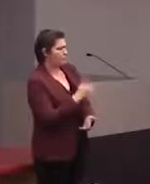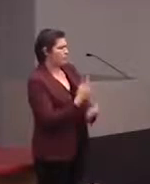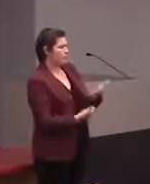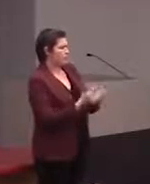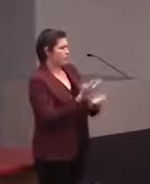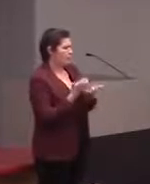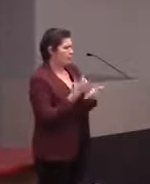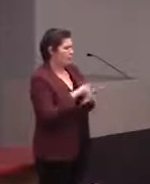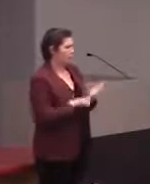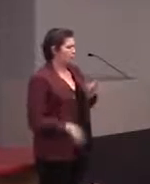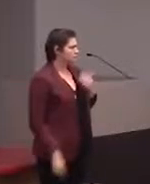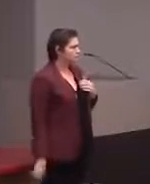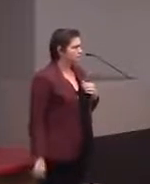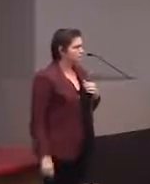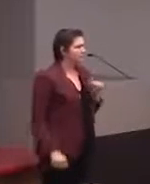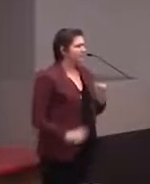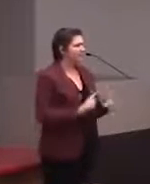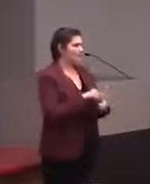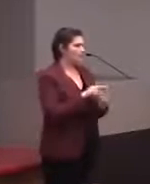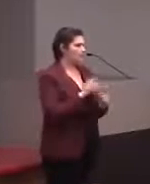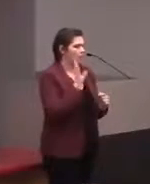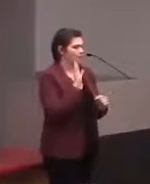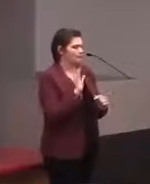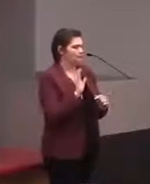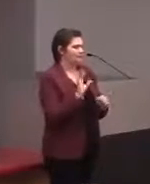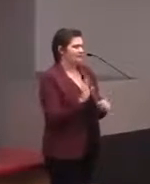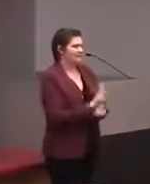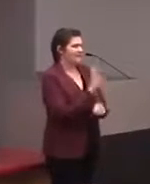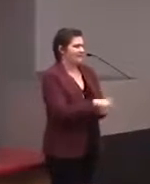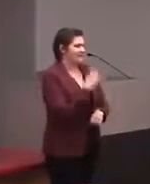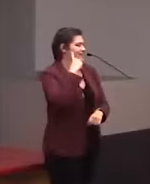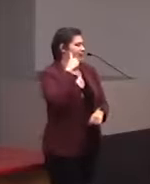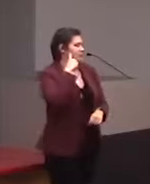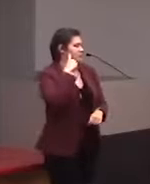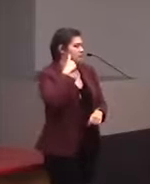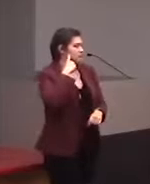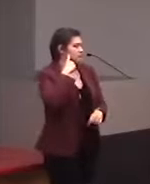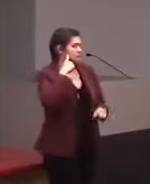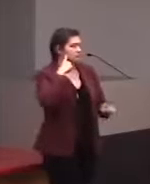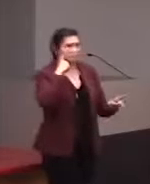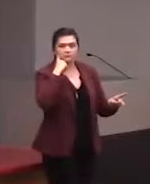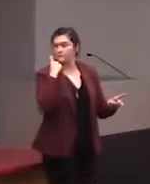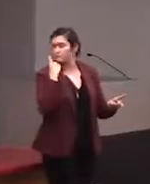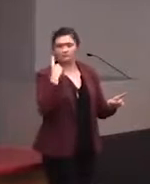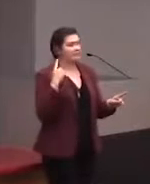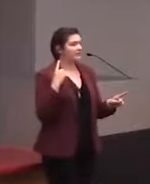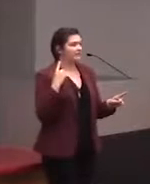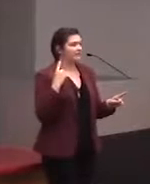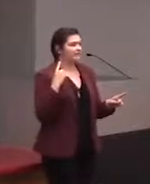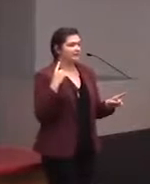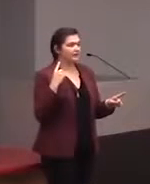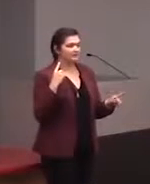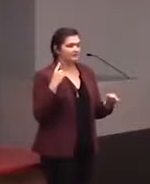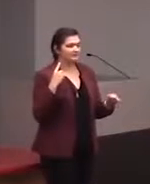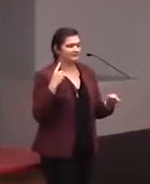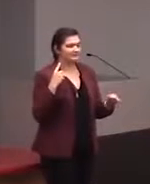then it will put in that sound mode. [Woman In Audience] Thanks. Yeah. [Audience Member] Quick question. Yeah, yeah. [Audience Member] Okay it's (mumbles) speaking through the interpreter again-